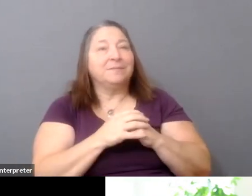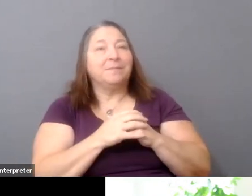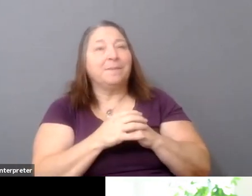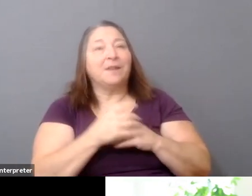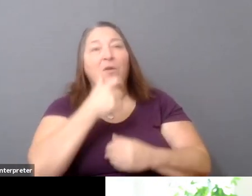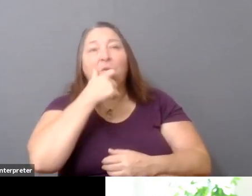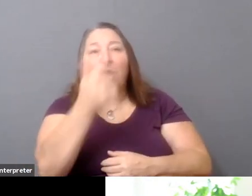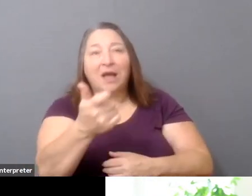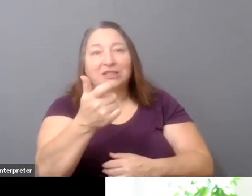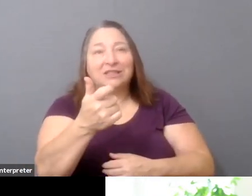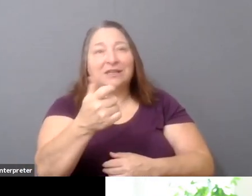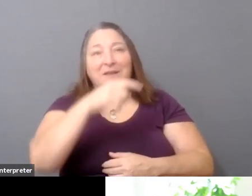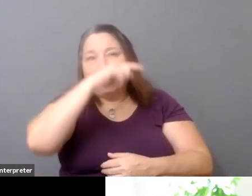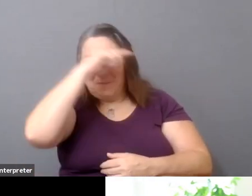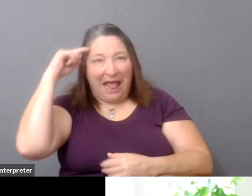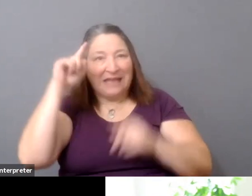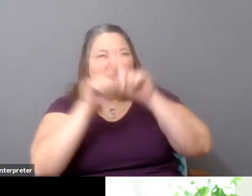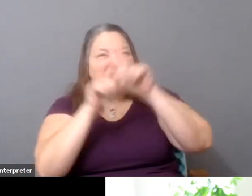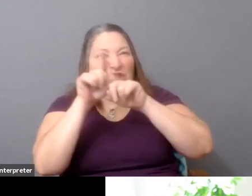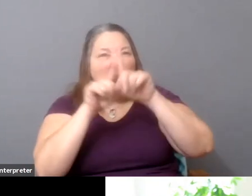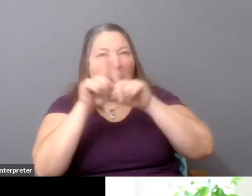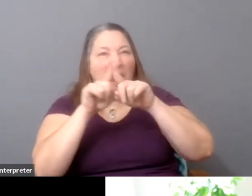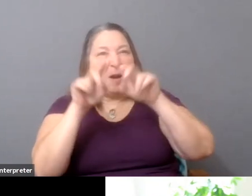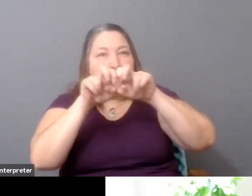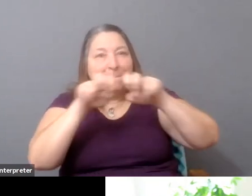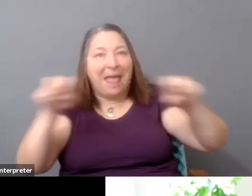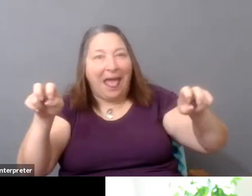moderated, you know, was really interesting to me,